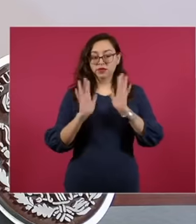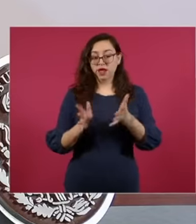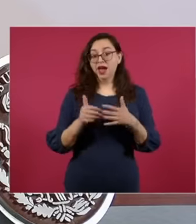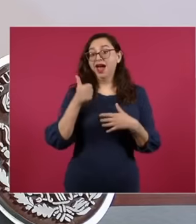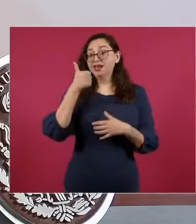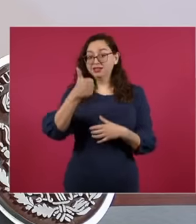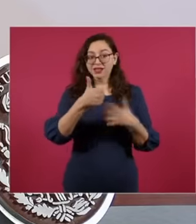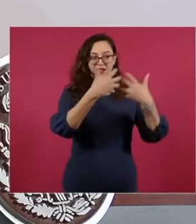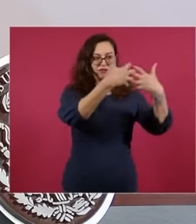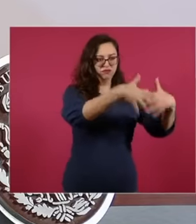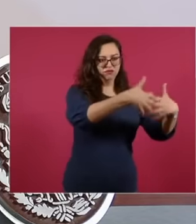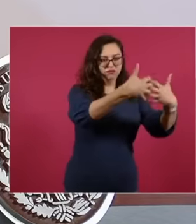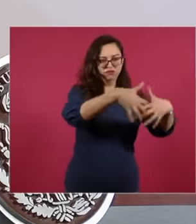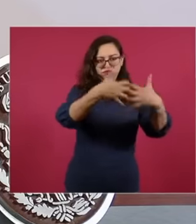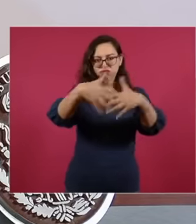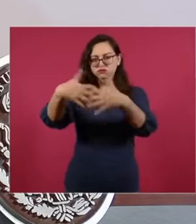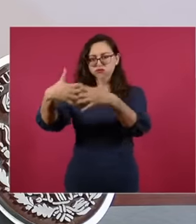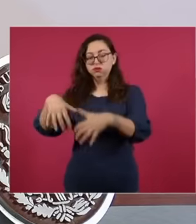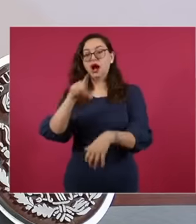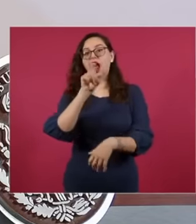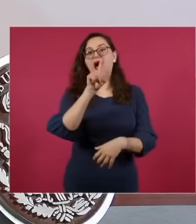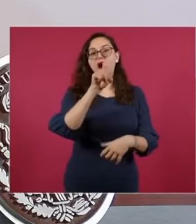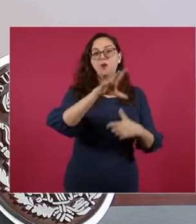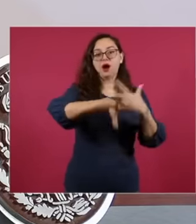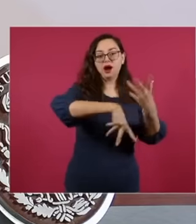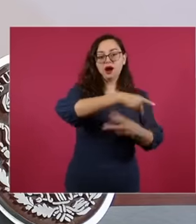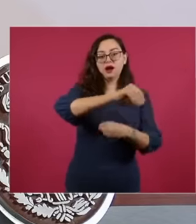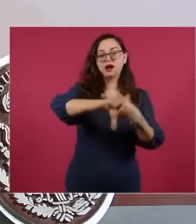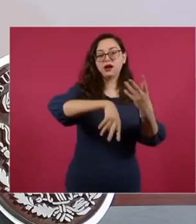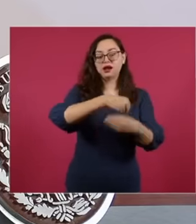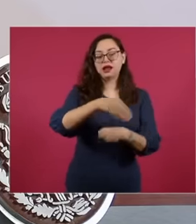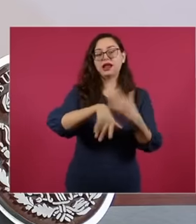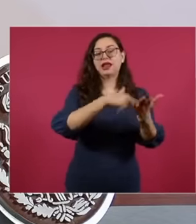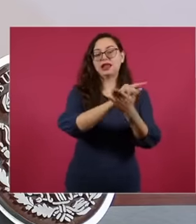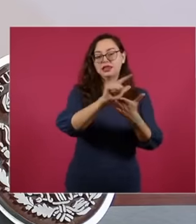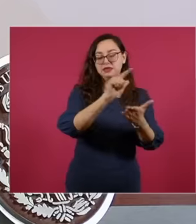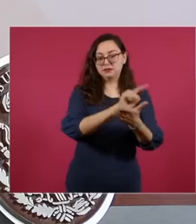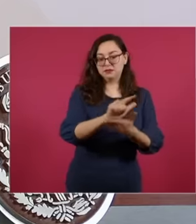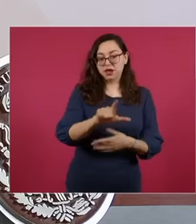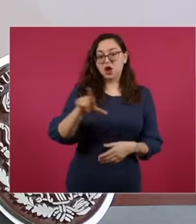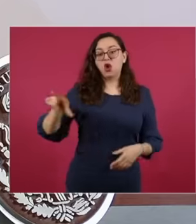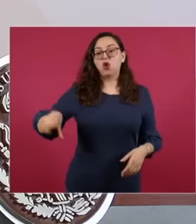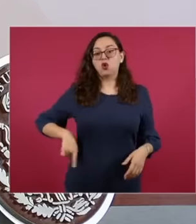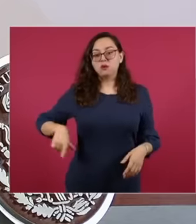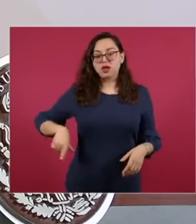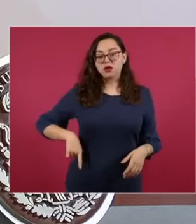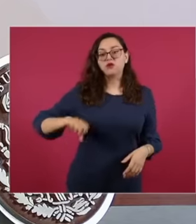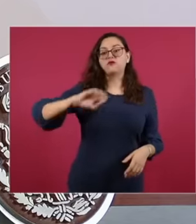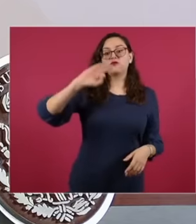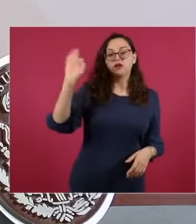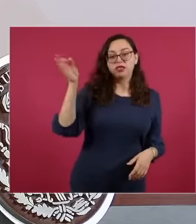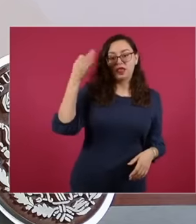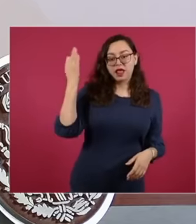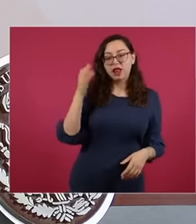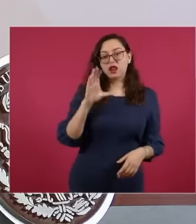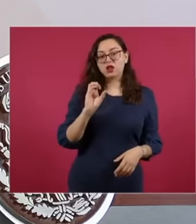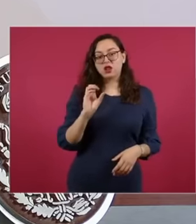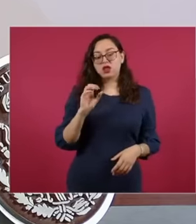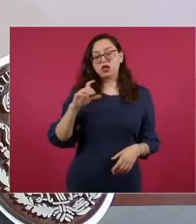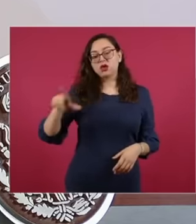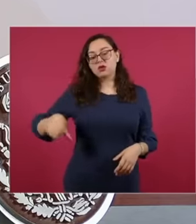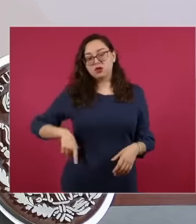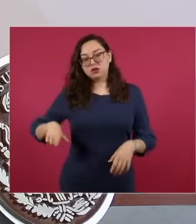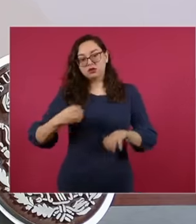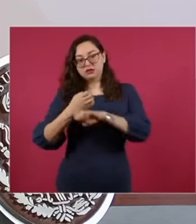fixed water treatment plants have been rehabilitated in collaboration with the State government and the Sonora water commission. The first